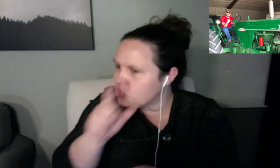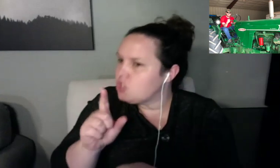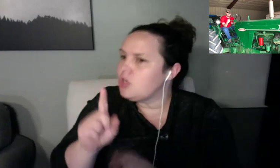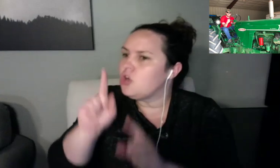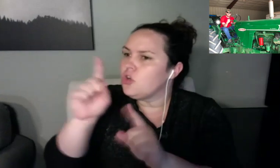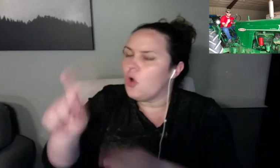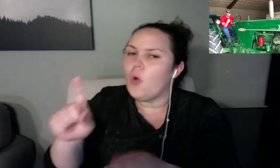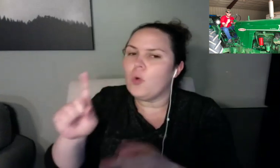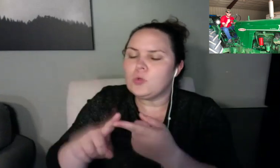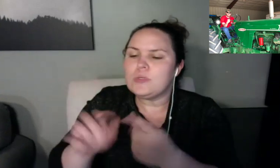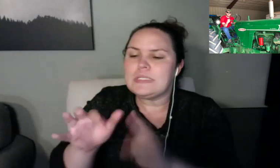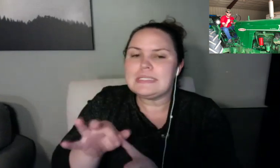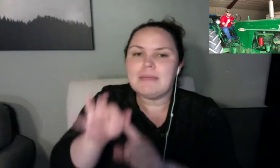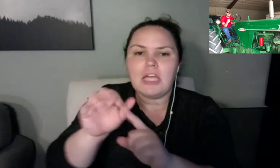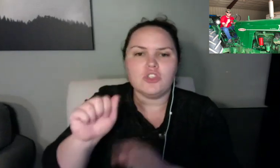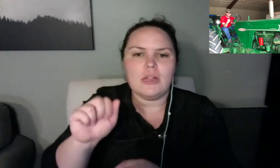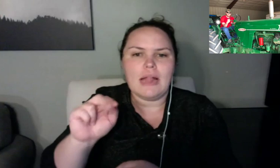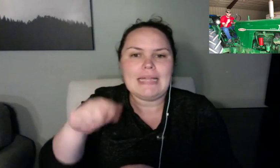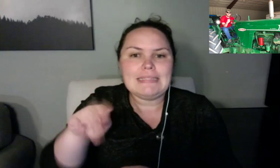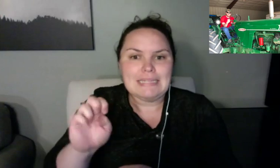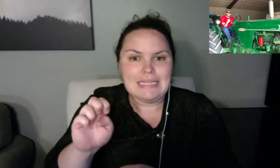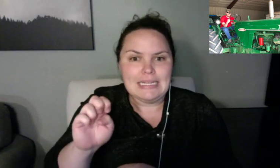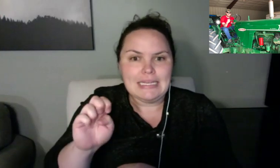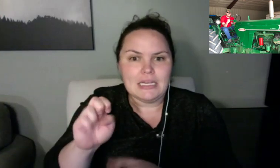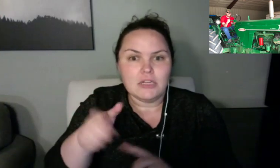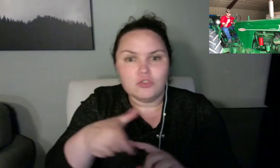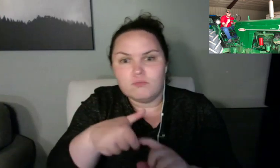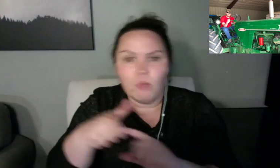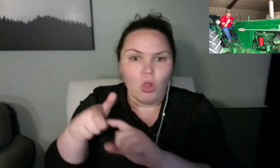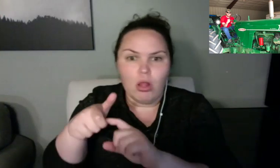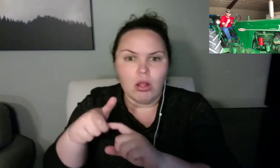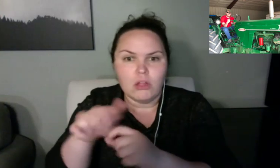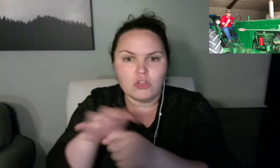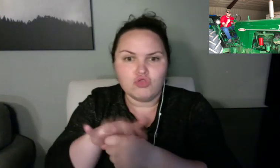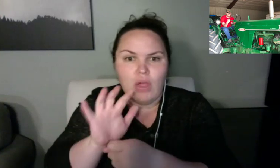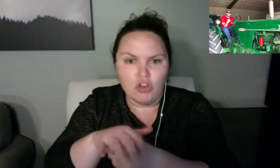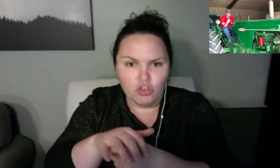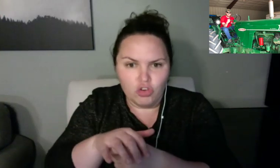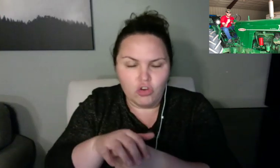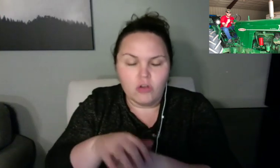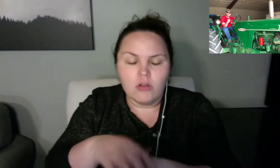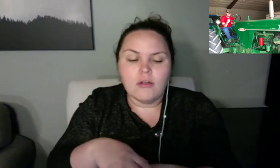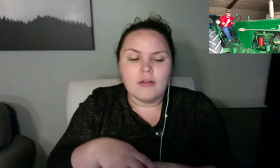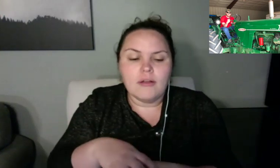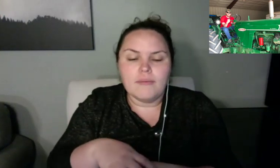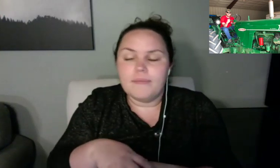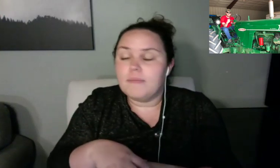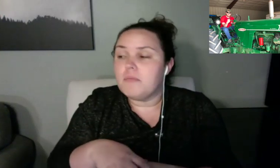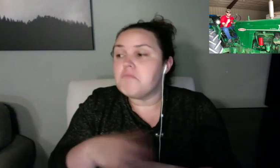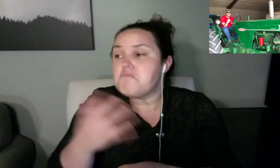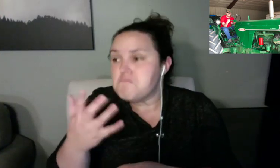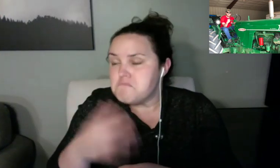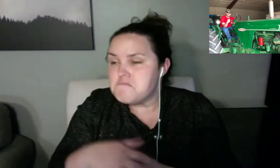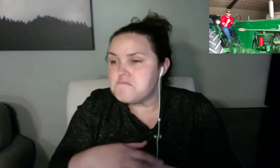Well, Zack, great presentation there and let's see if we can up that to two times a month,